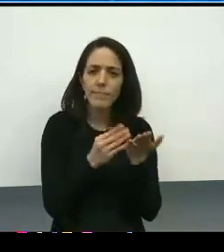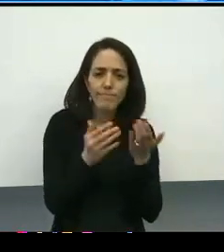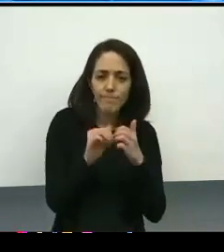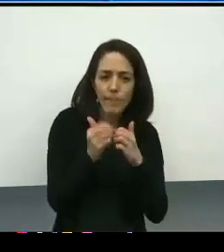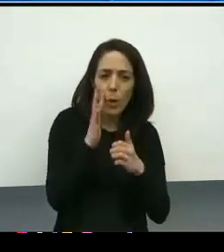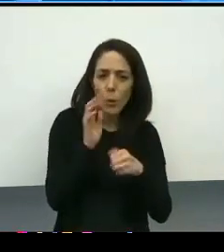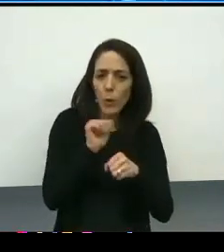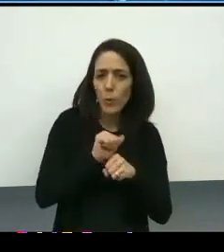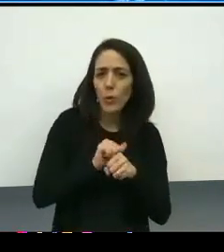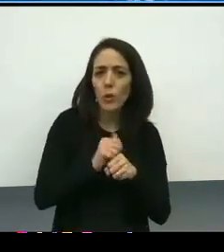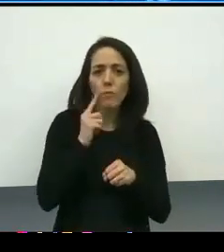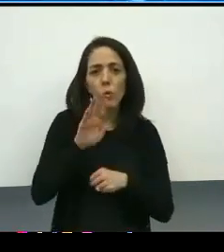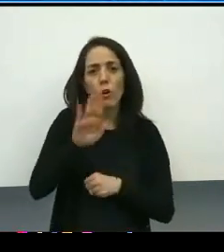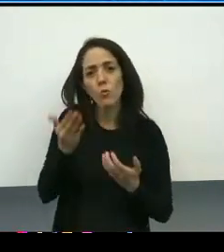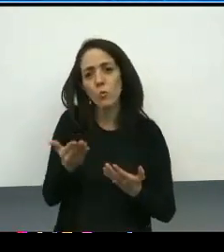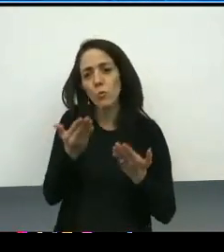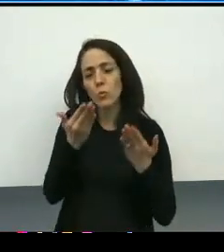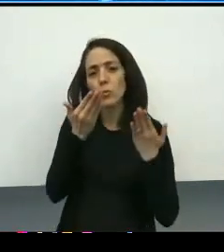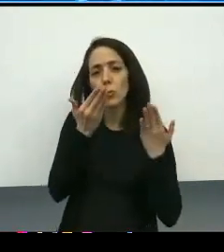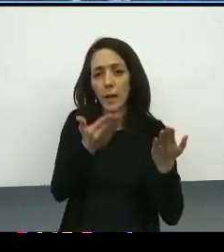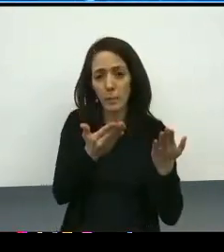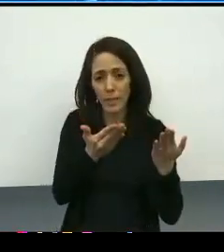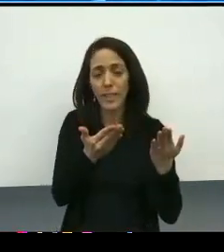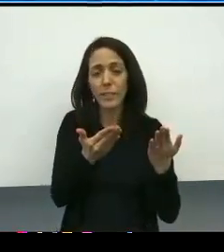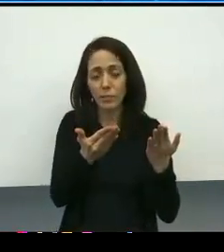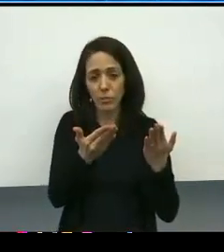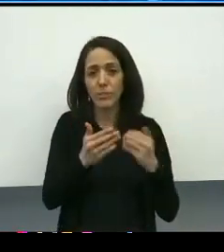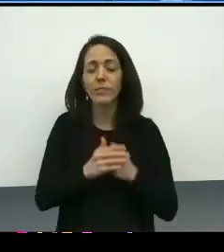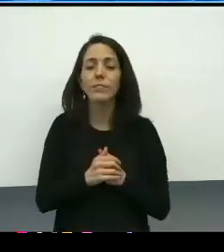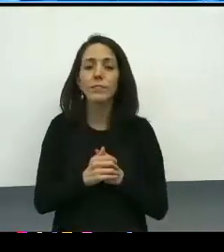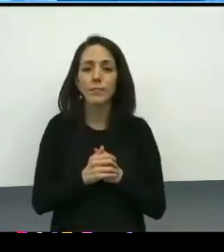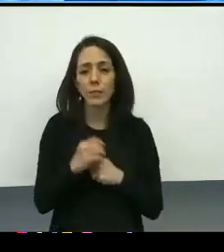Both Dr. Bakewell-Sachs and Alice showed you